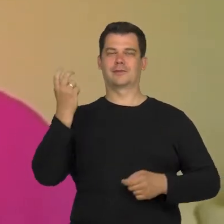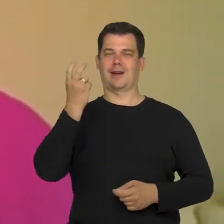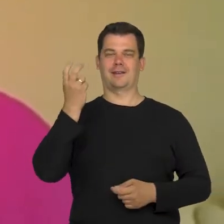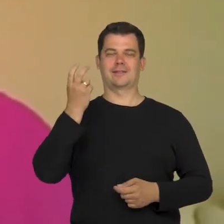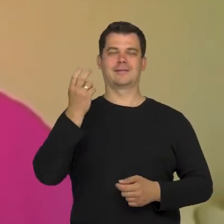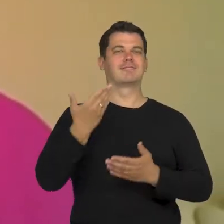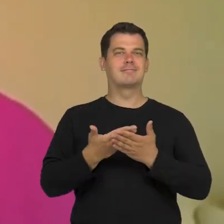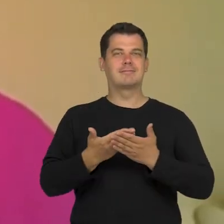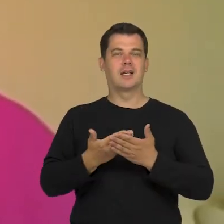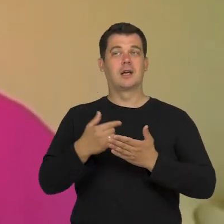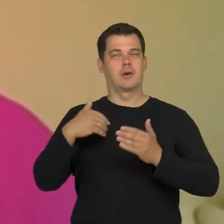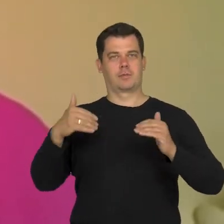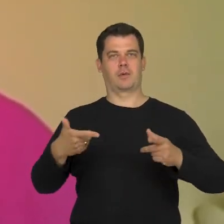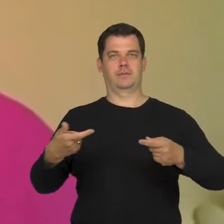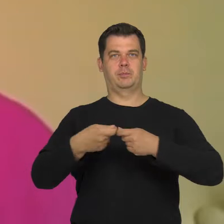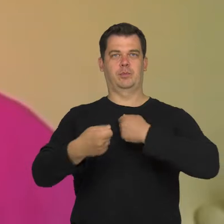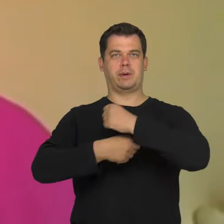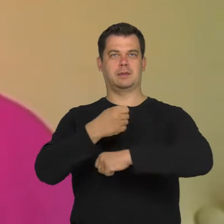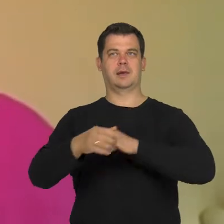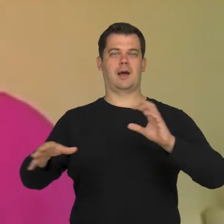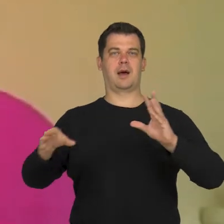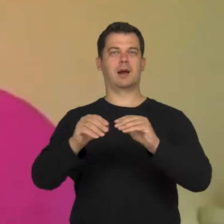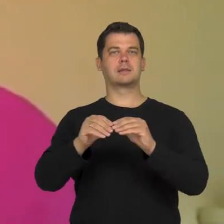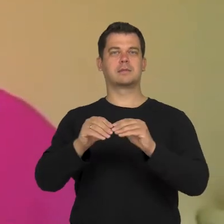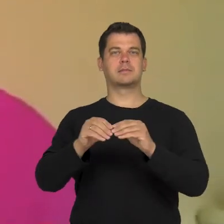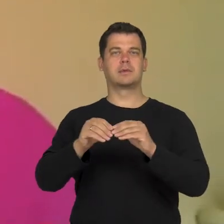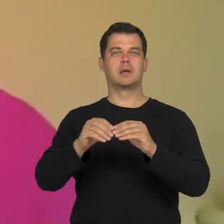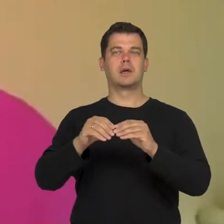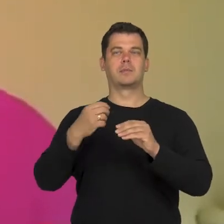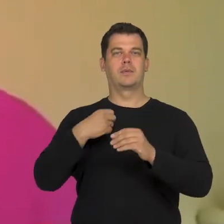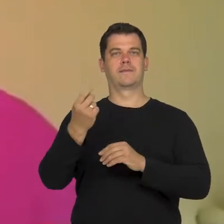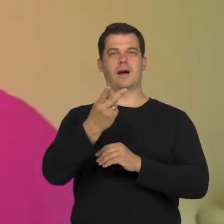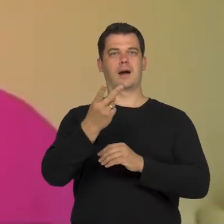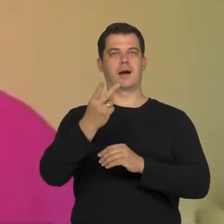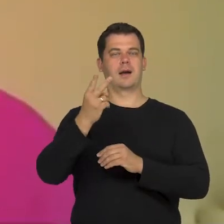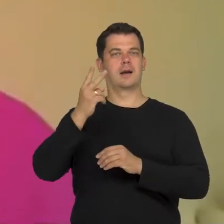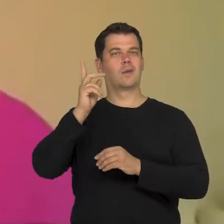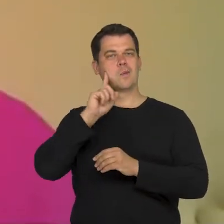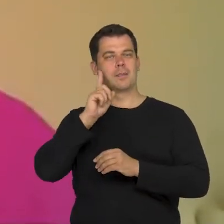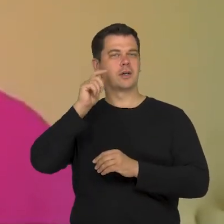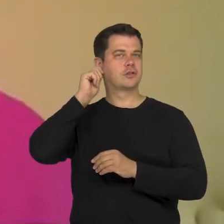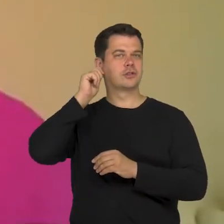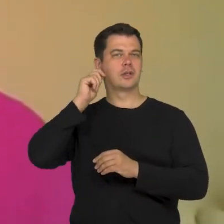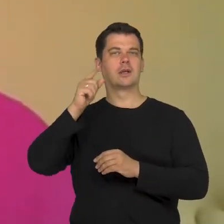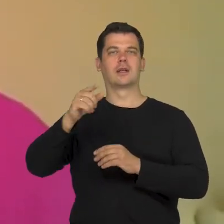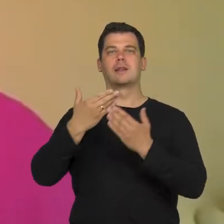because I could work with two actors: an actor and actress from Teart 21,